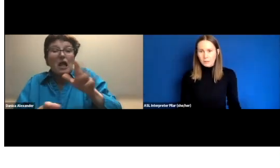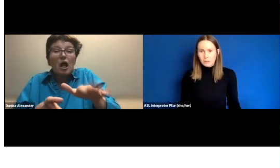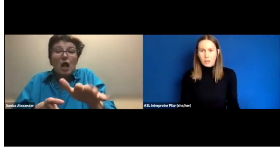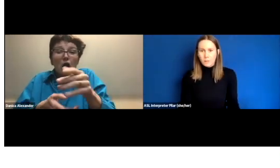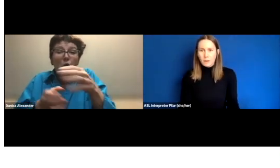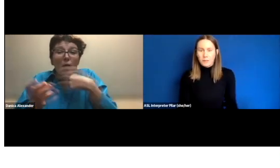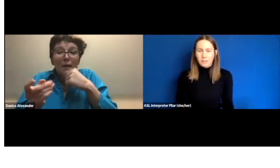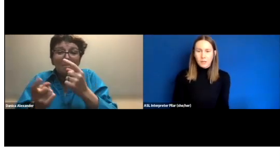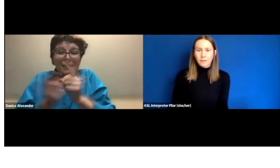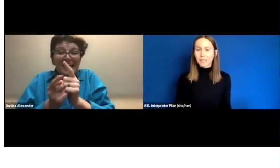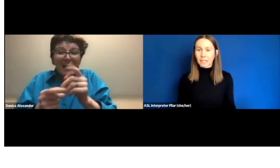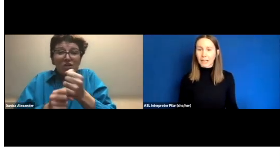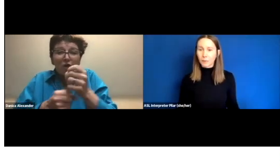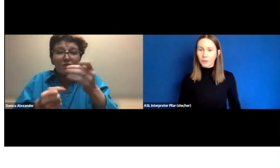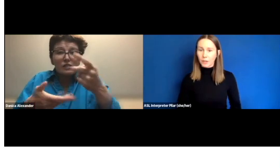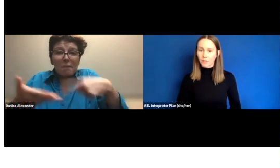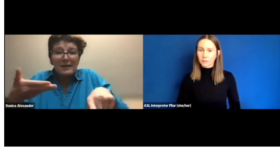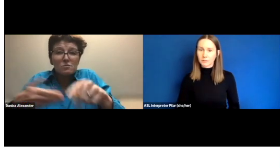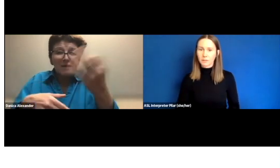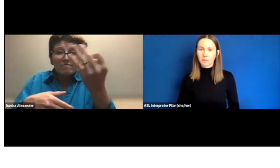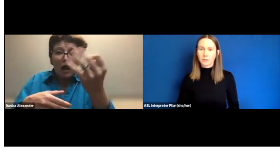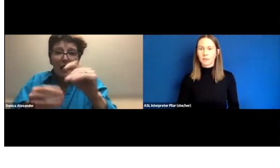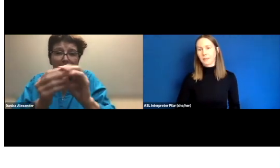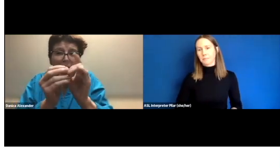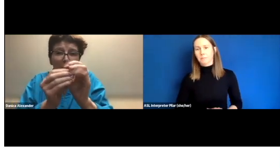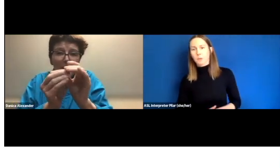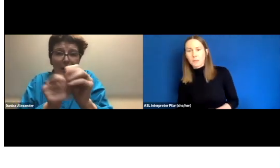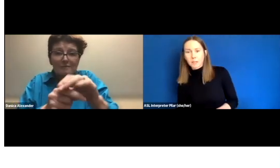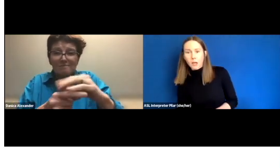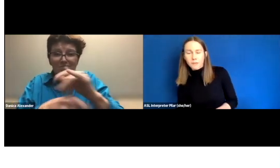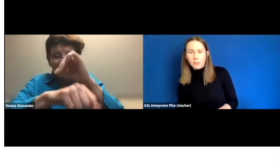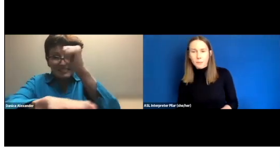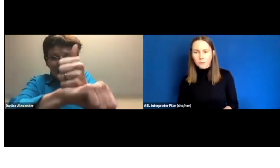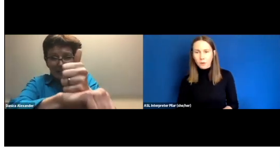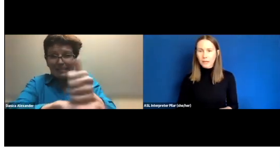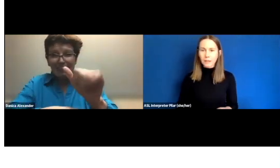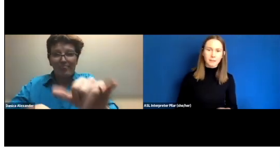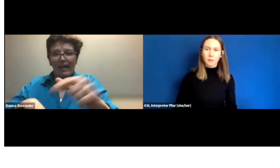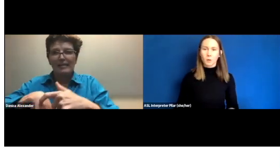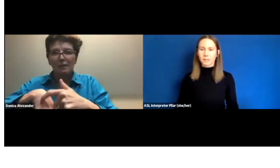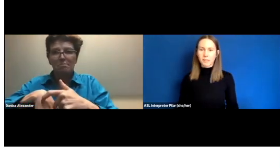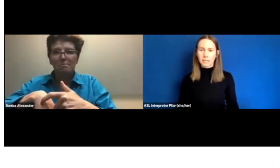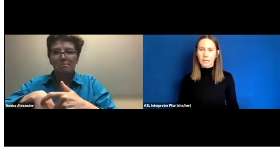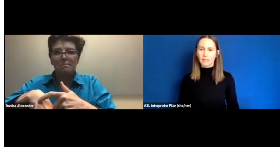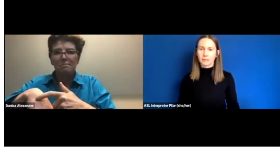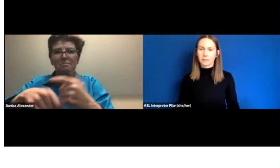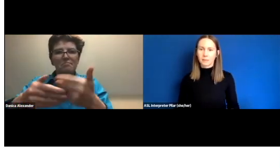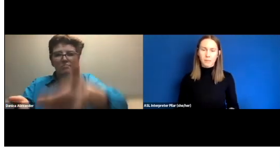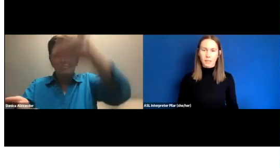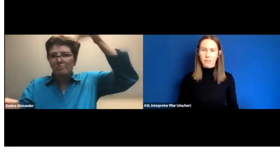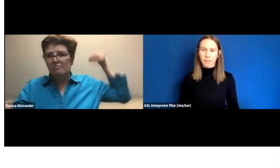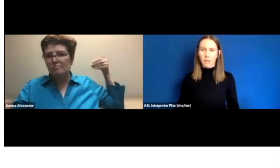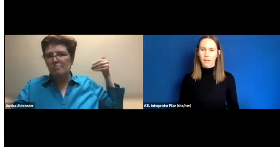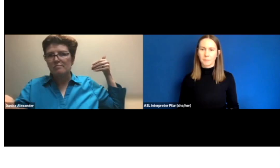to talk about things, you have to get it out there. "Want to meet in the coffee shop next Friday? Let's go, let's set a date. Let's set a time."